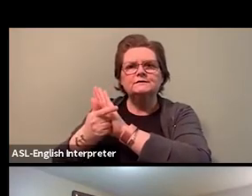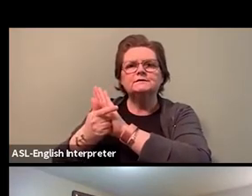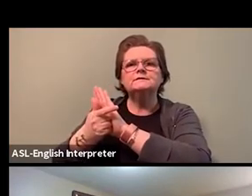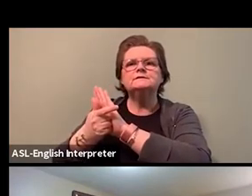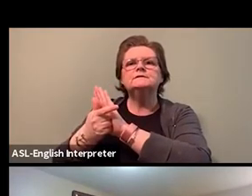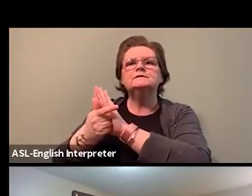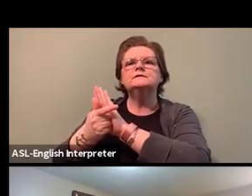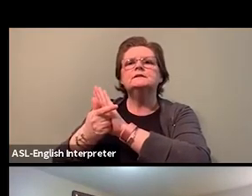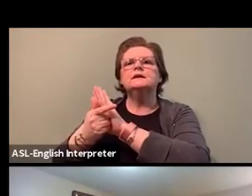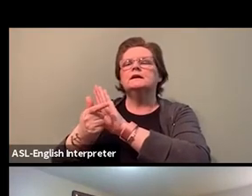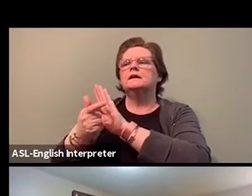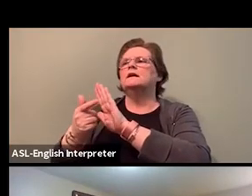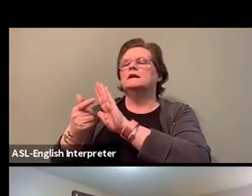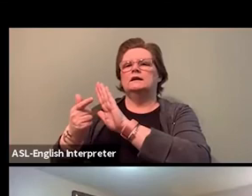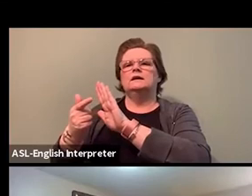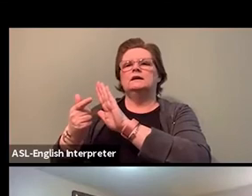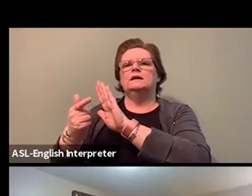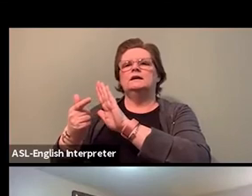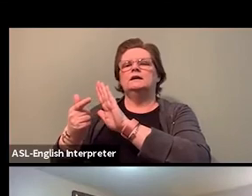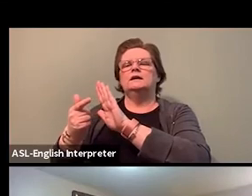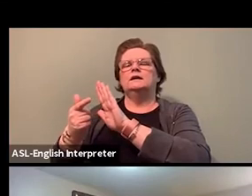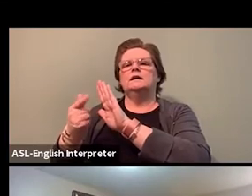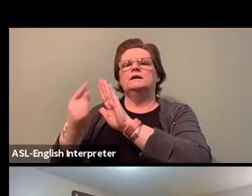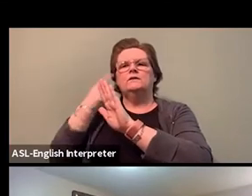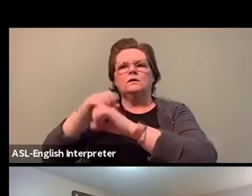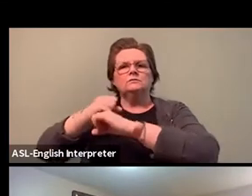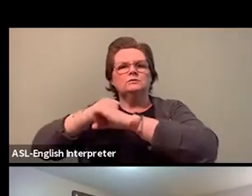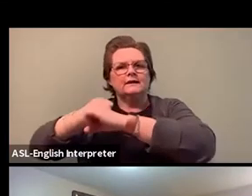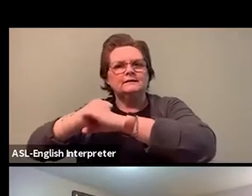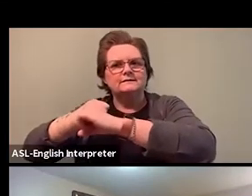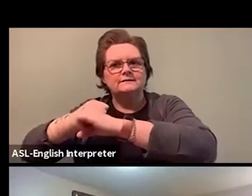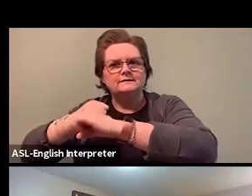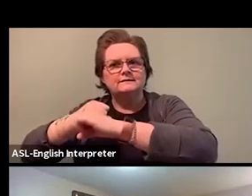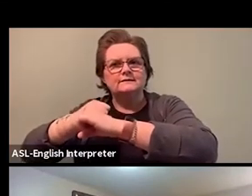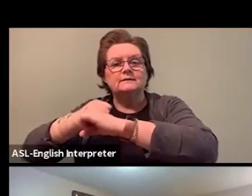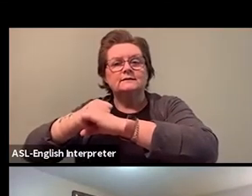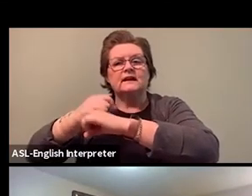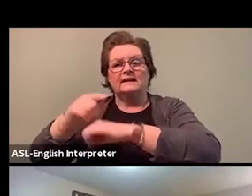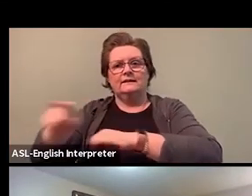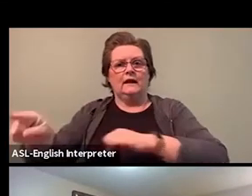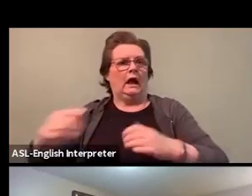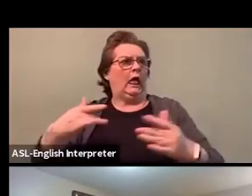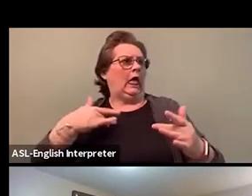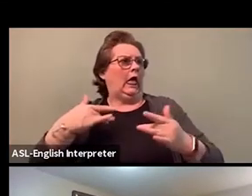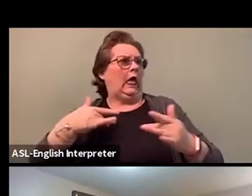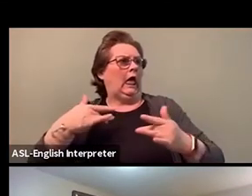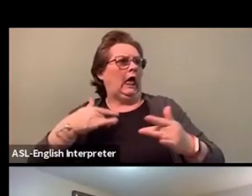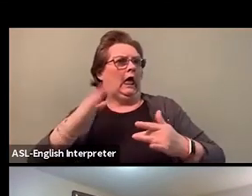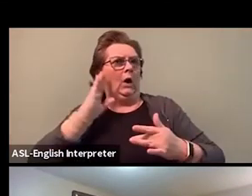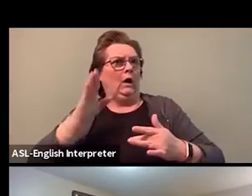to lose their home during this time, you know. We need an eviction ban for goodness sakes.